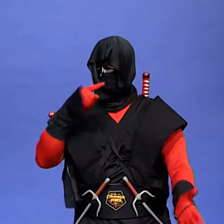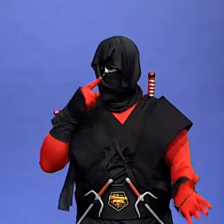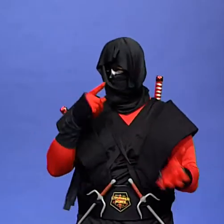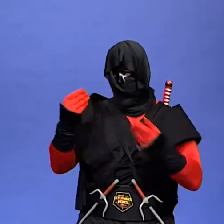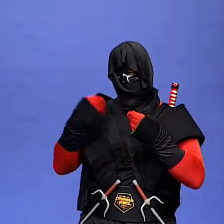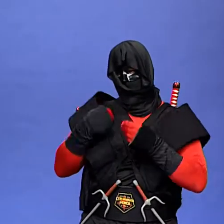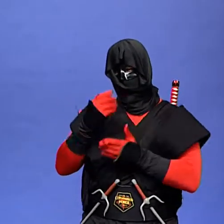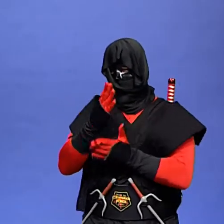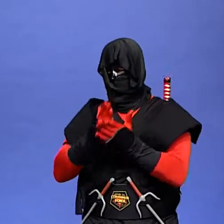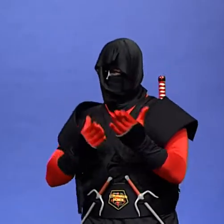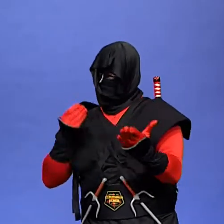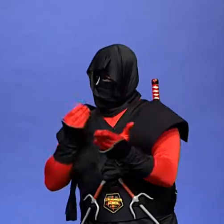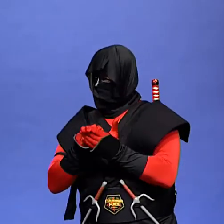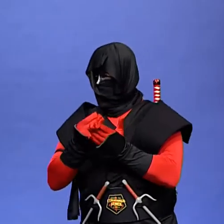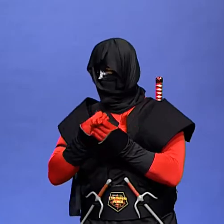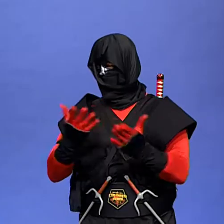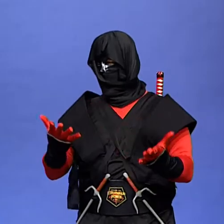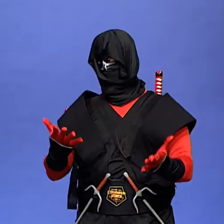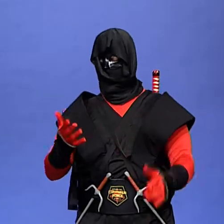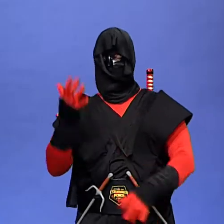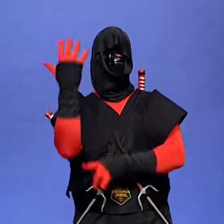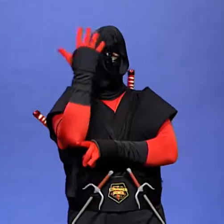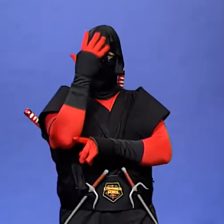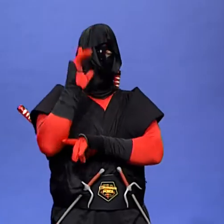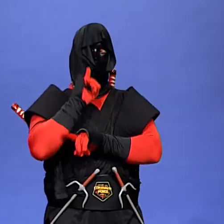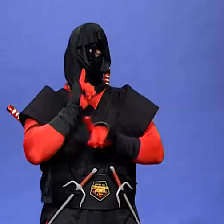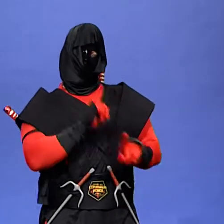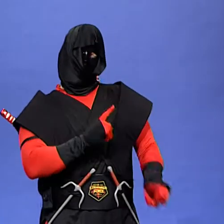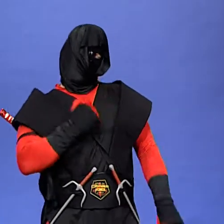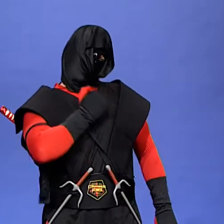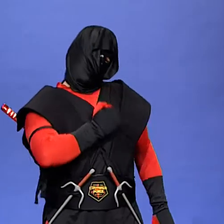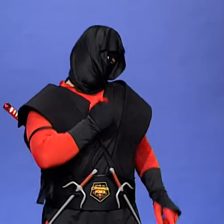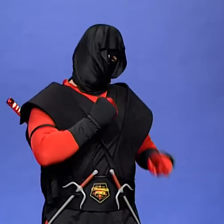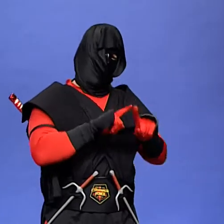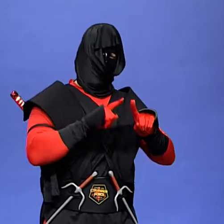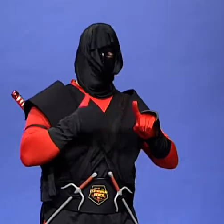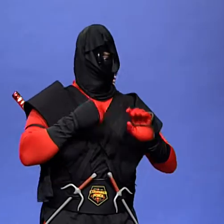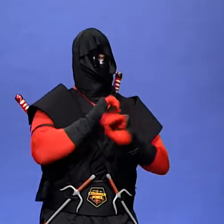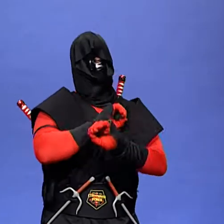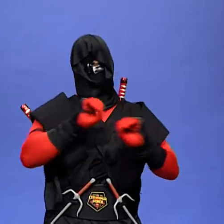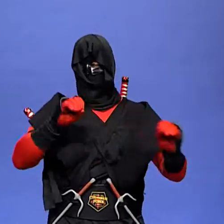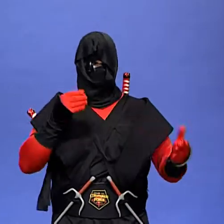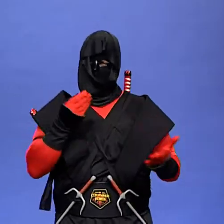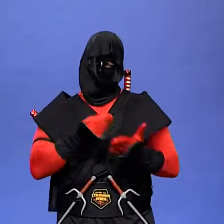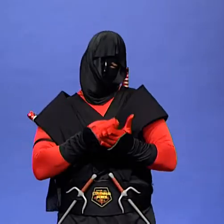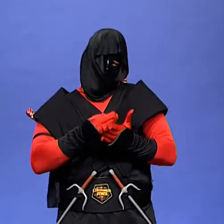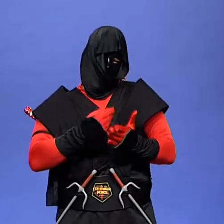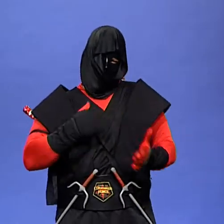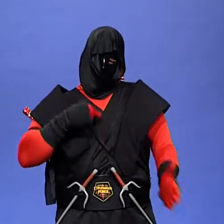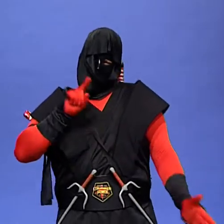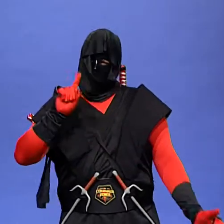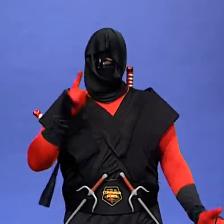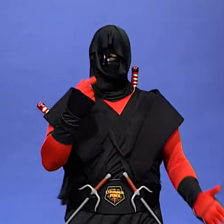(Tree) I'm sorry said the tree But I have no money, I only have leaves and